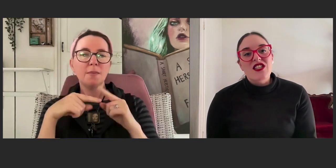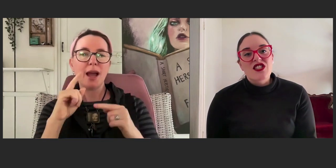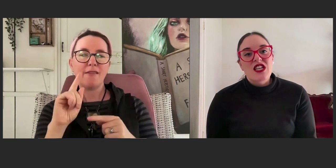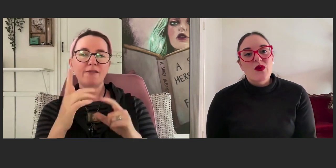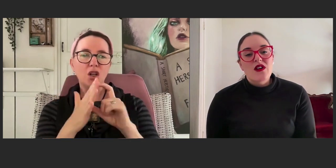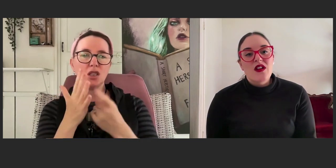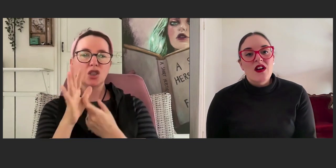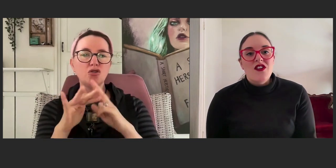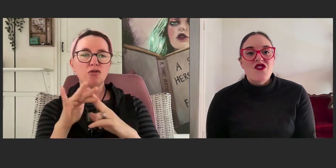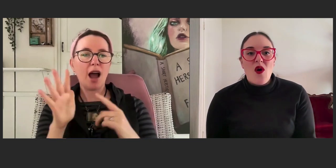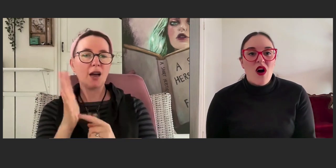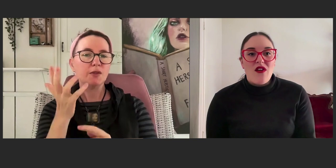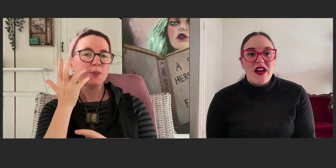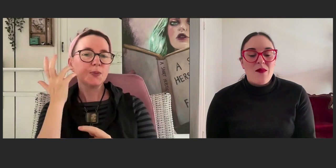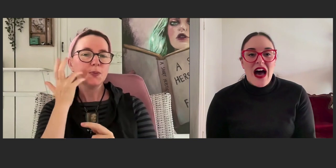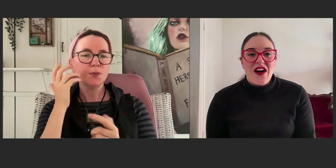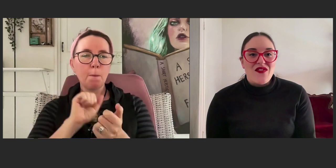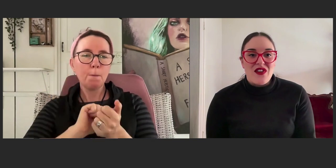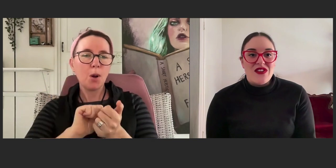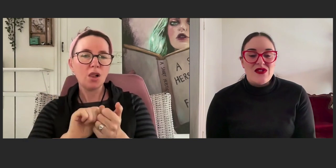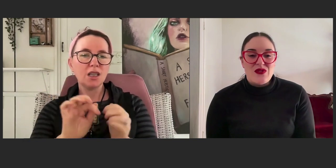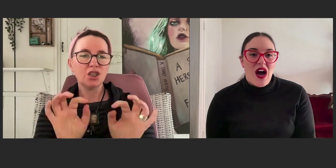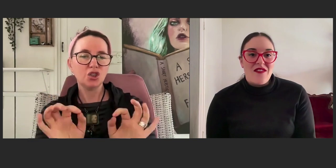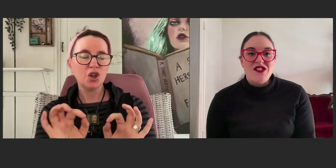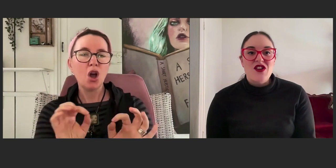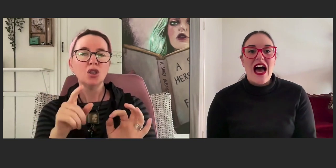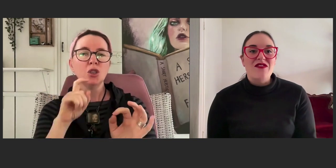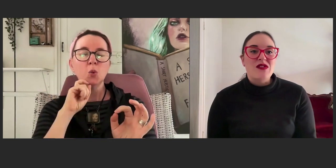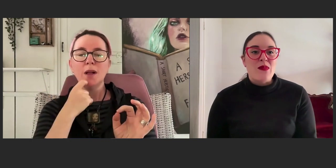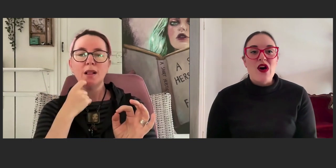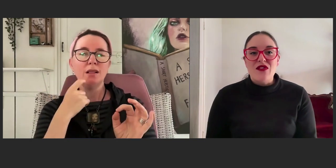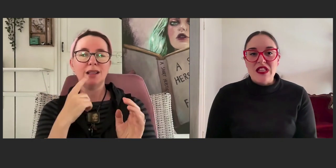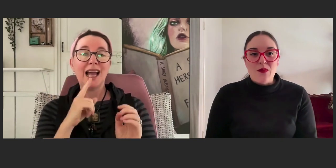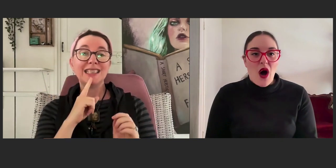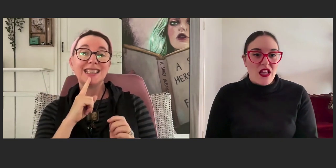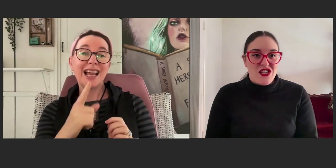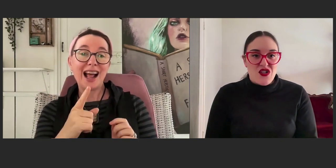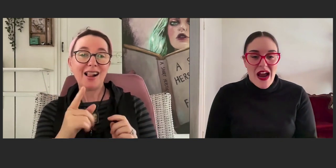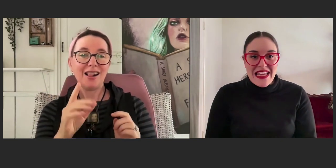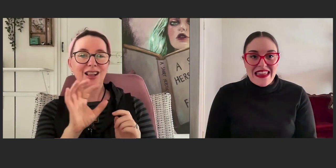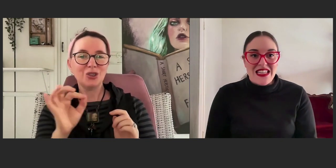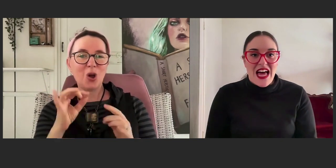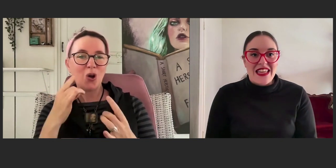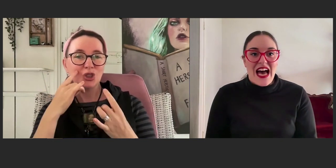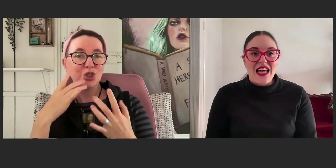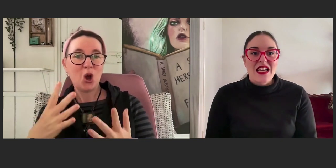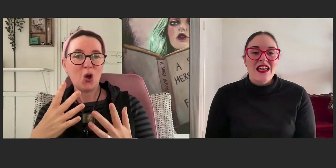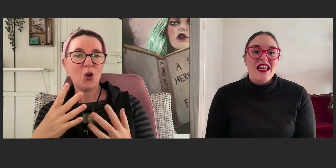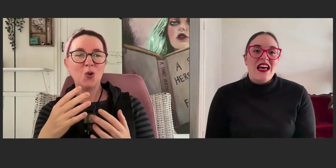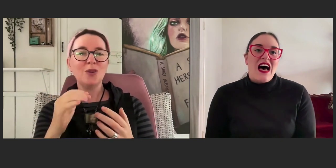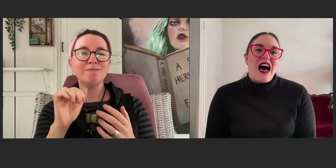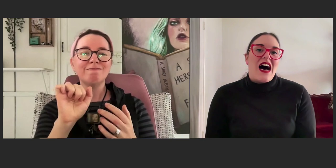she will not worry about the first draft, have it be perfectly polished or anything like that.